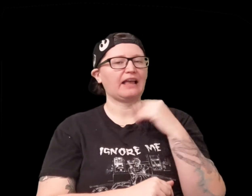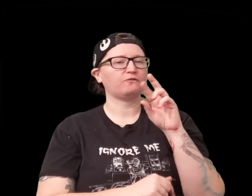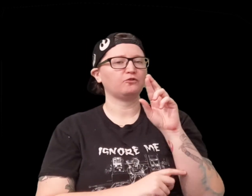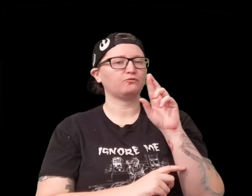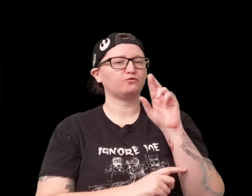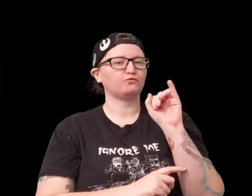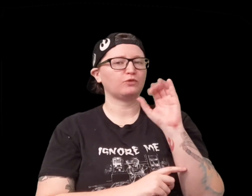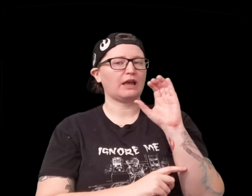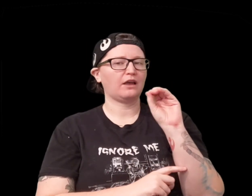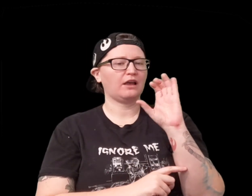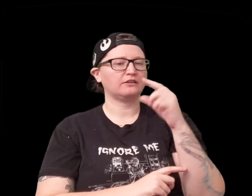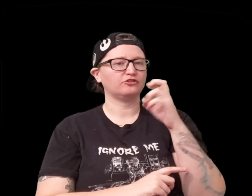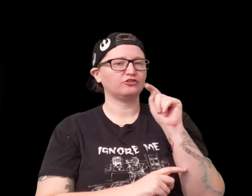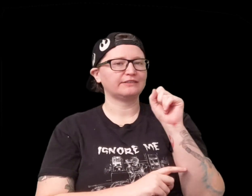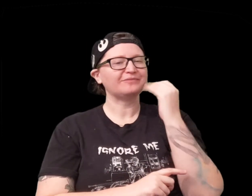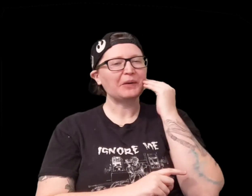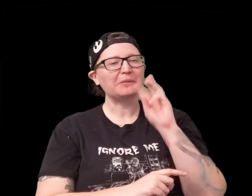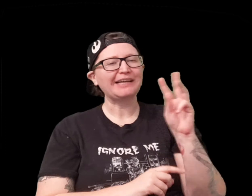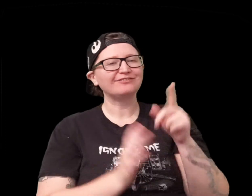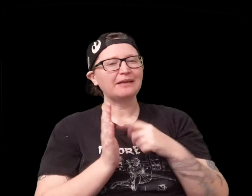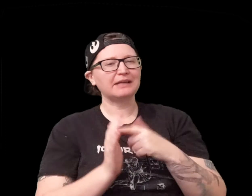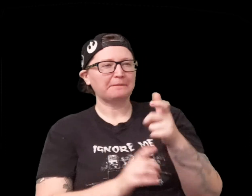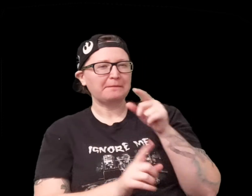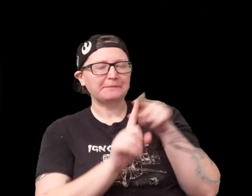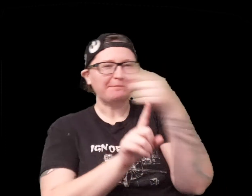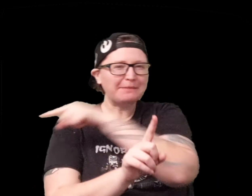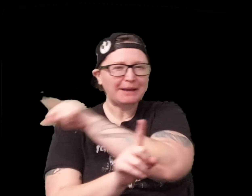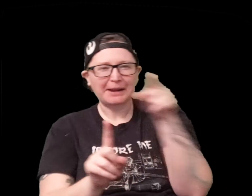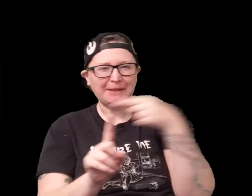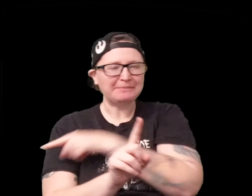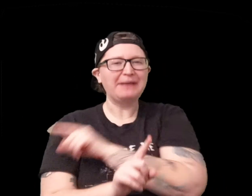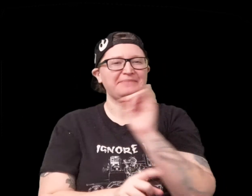and thought was cool is they have what's called ricochet you know sometimes when you shoot and it